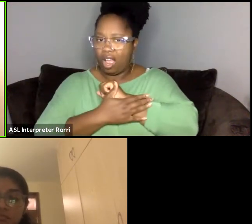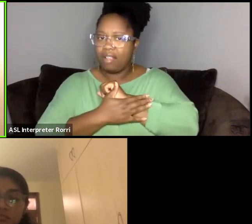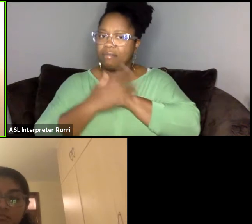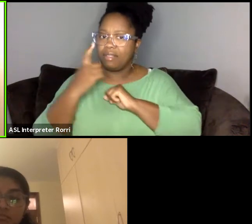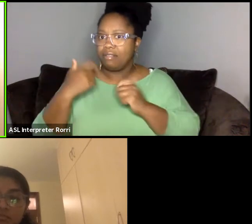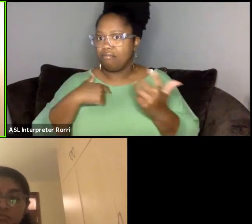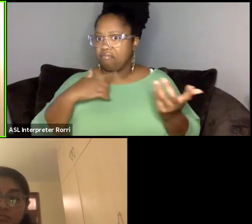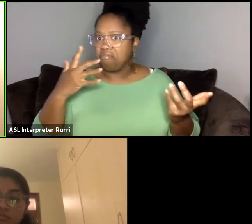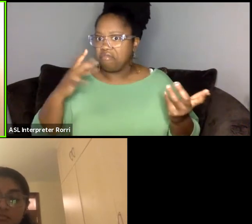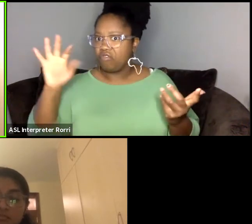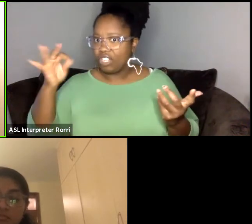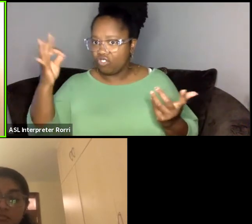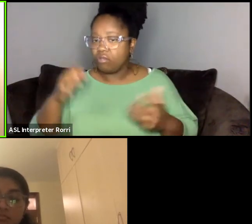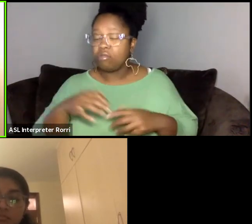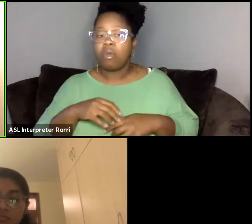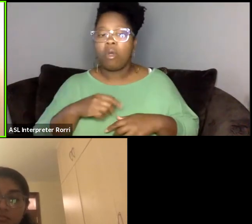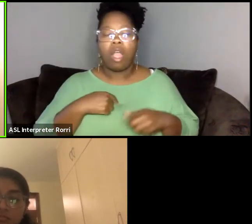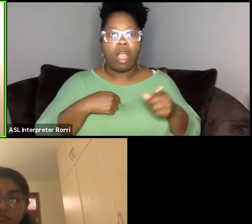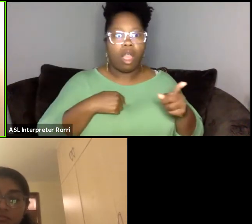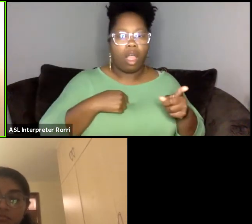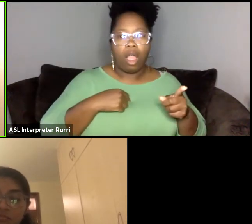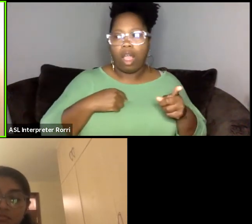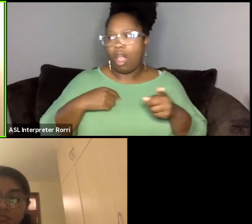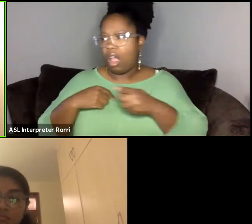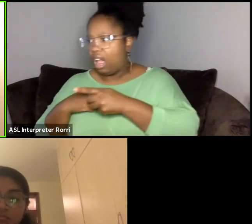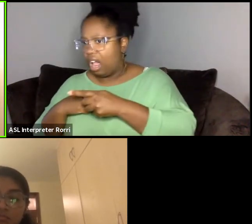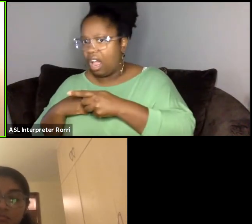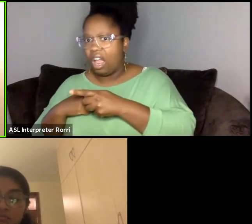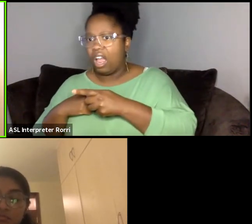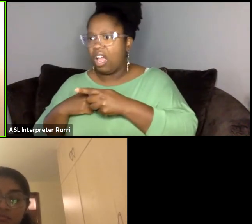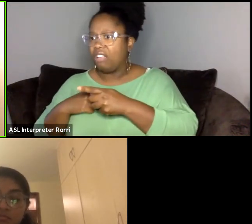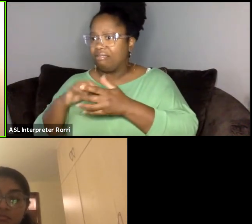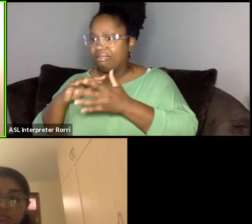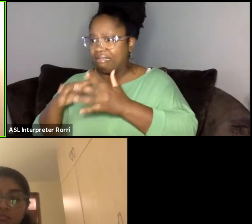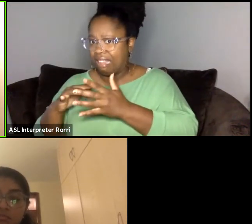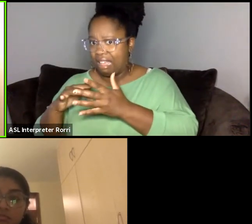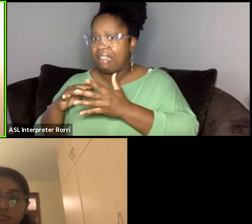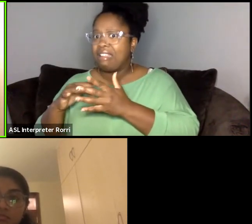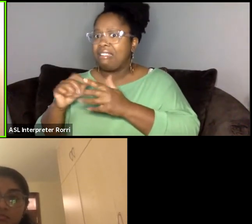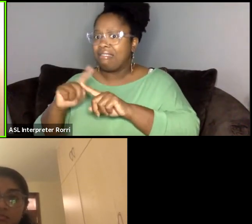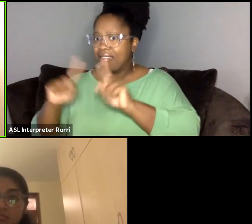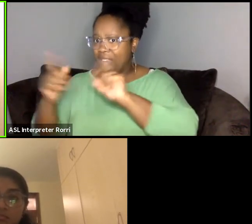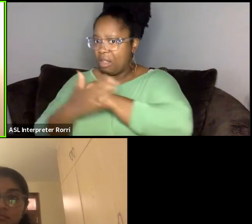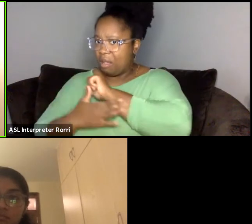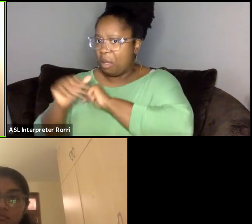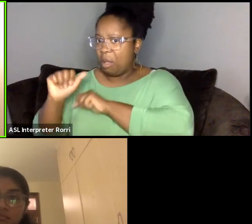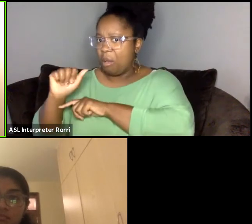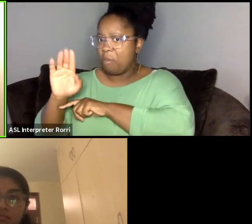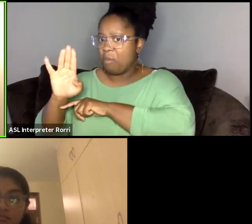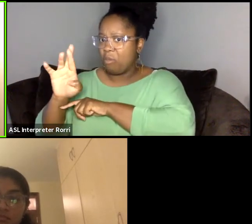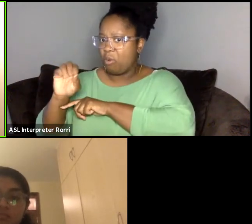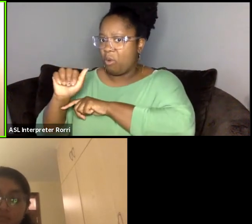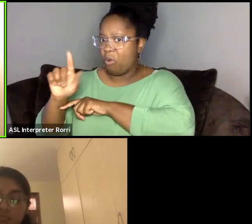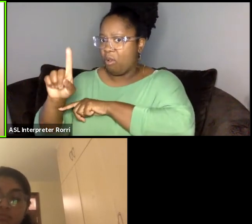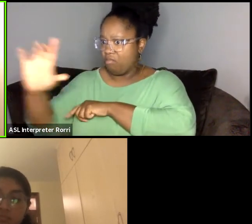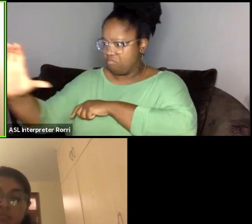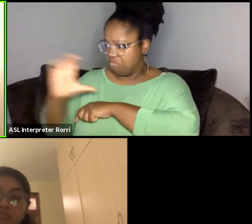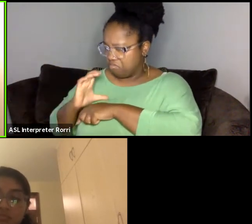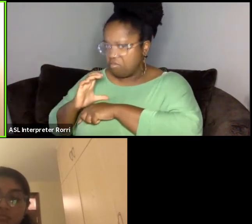the study abroad program, which I had received funding to get, or do I direct the play? I chose to direct the play.